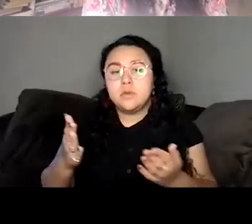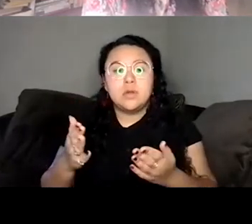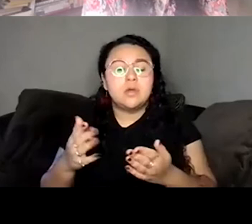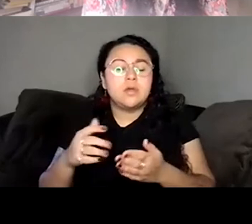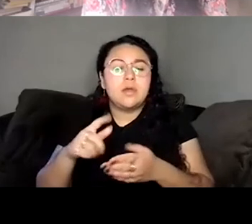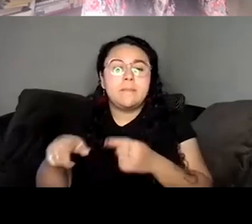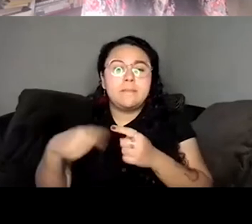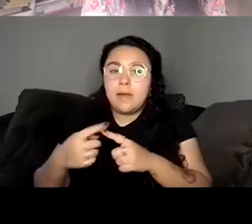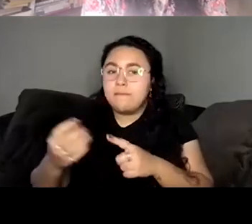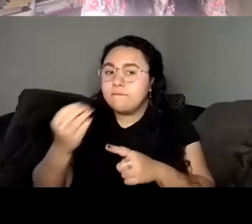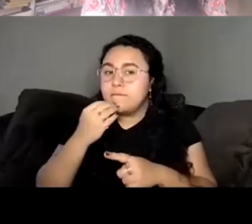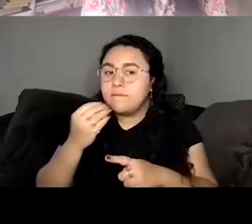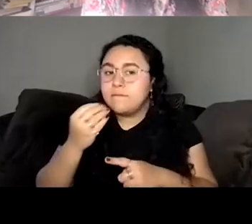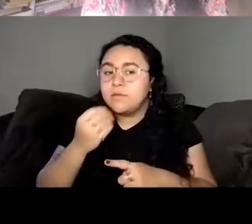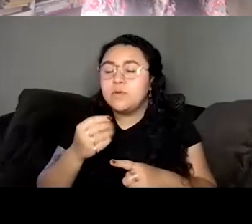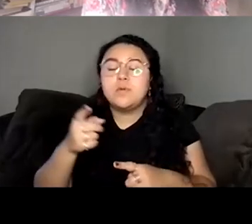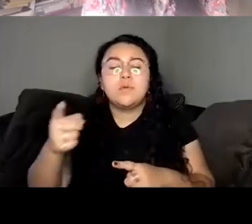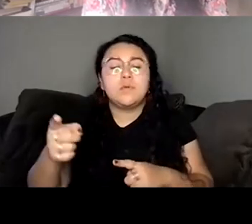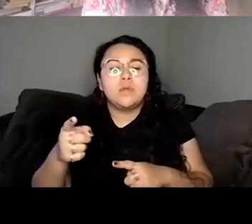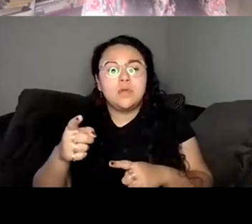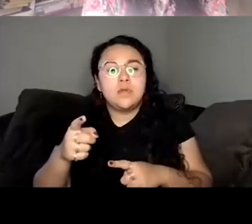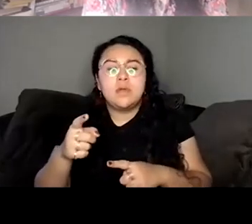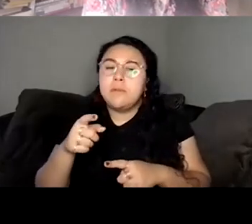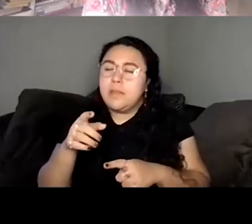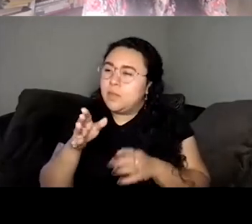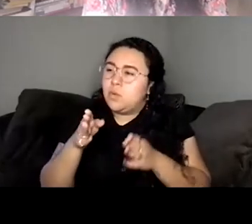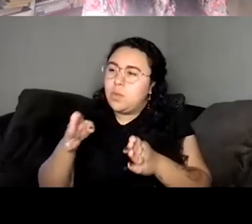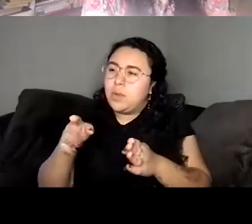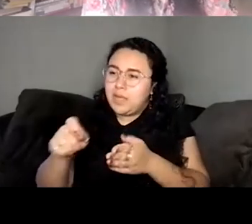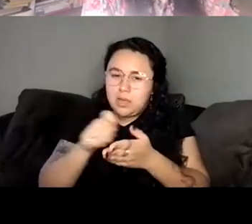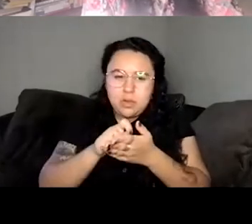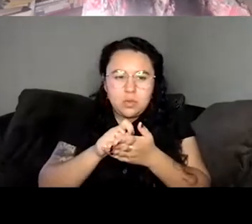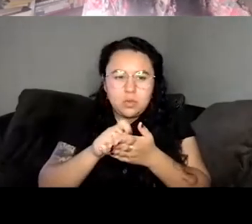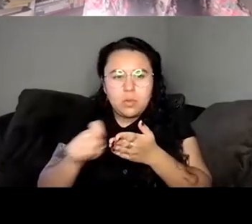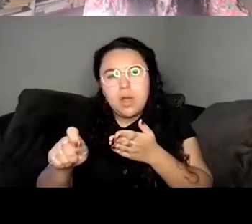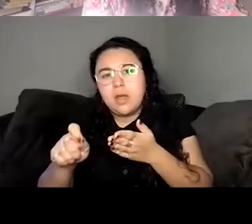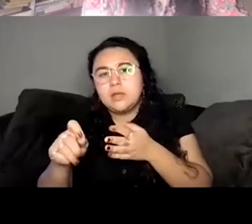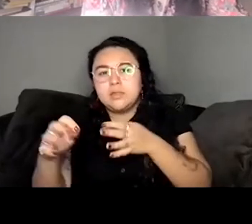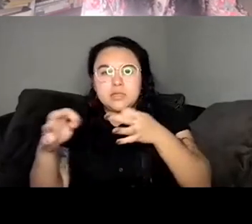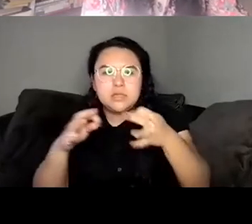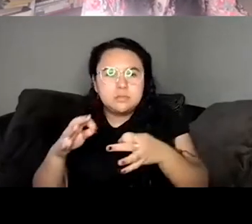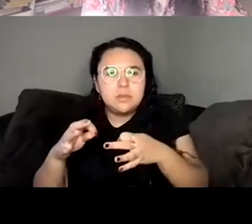but I feel like I just love the way that he smells, food and family as well. So there